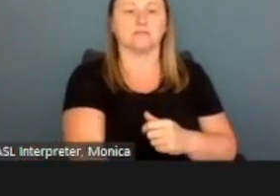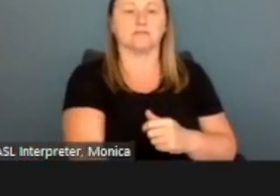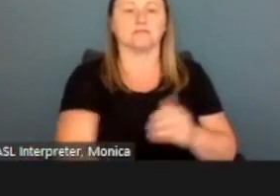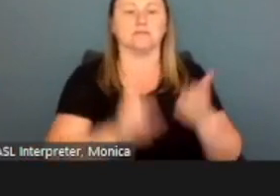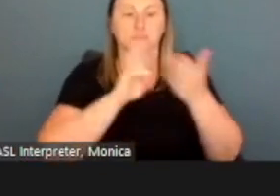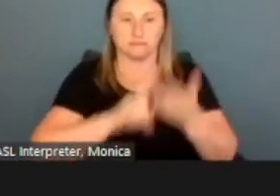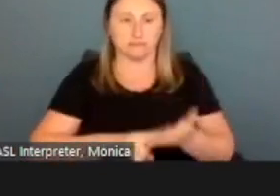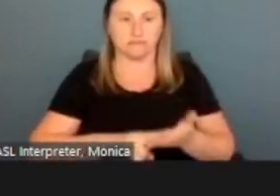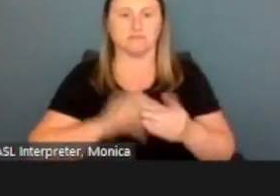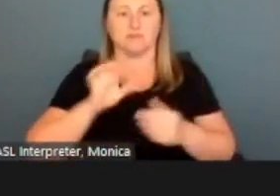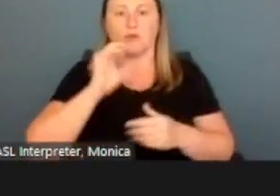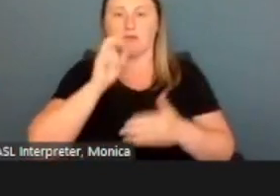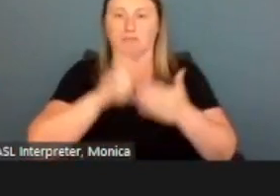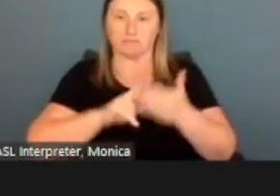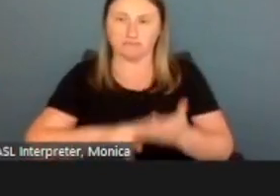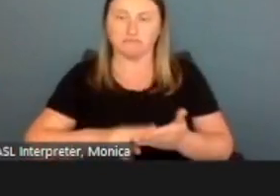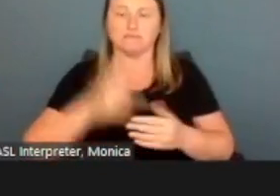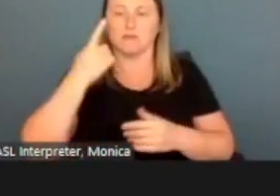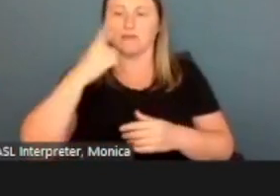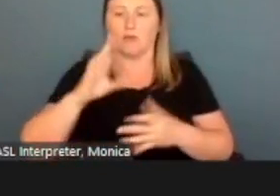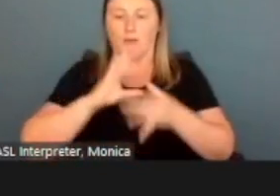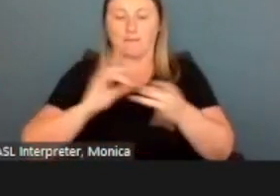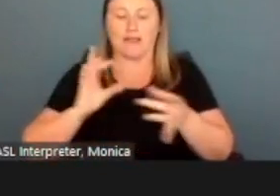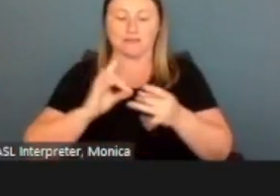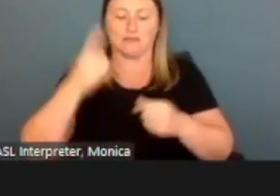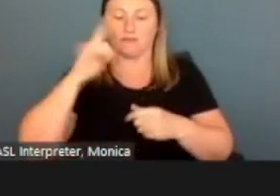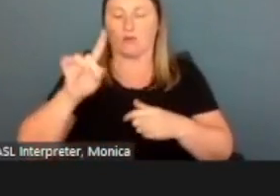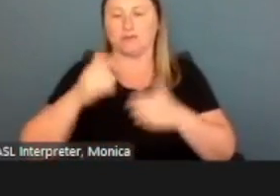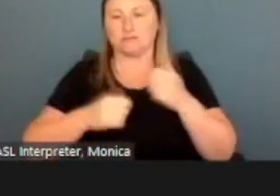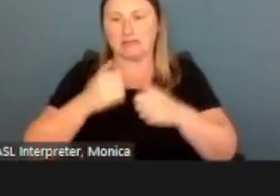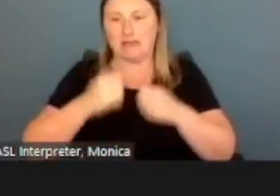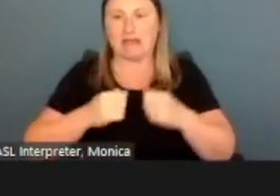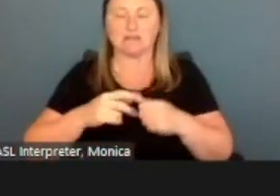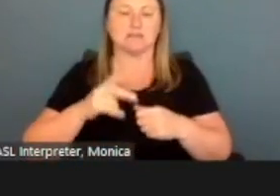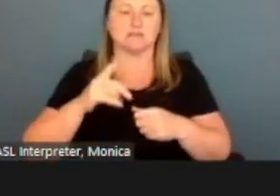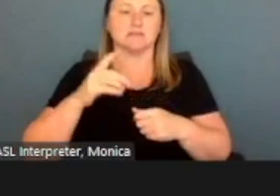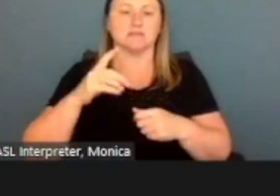or update the text, the mobile number where those code to.